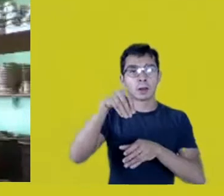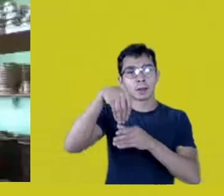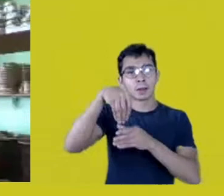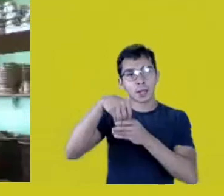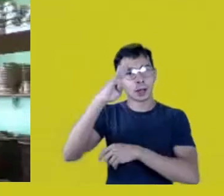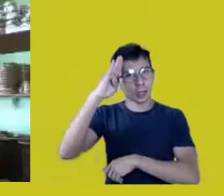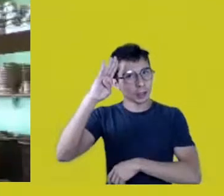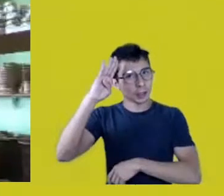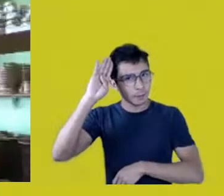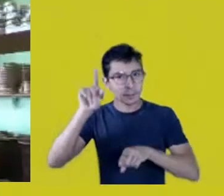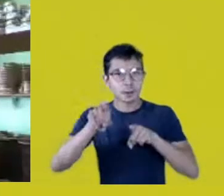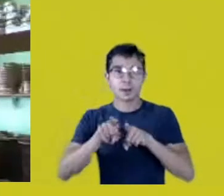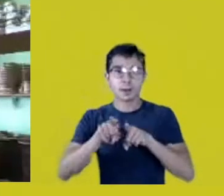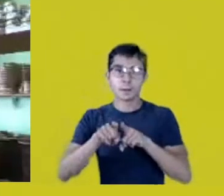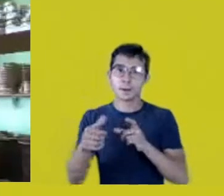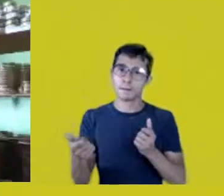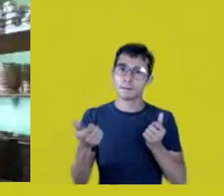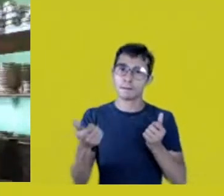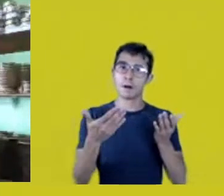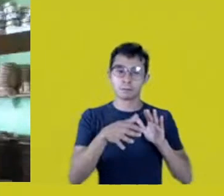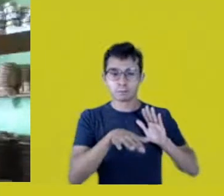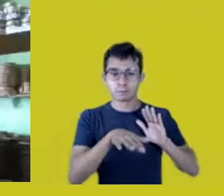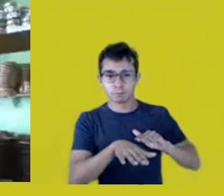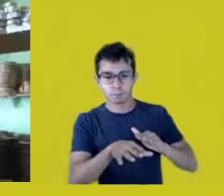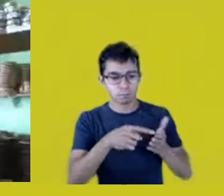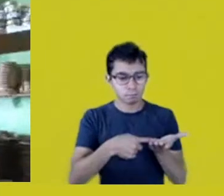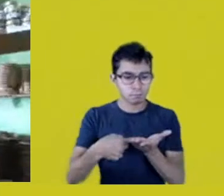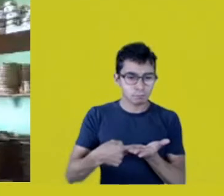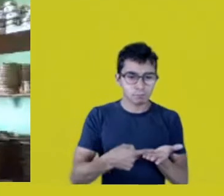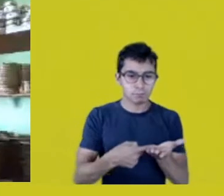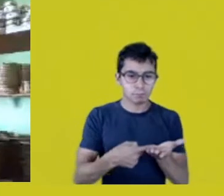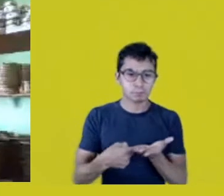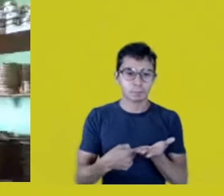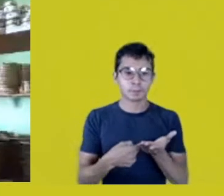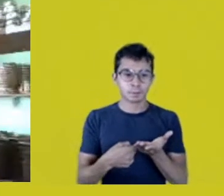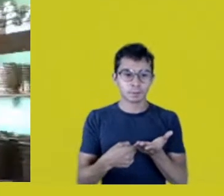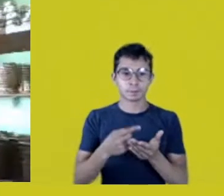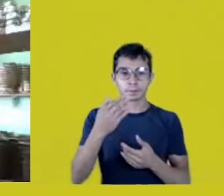I solidarize with my Kaingáng and Mura cousins.